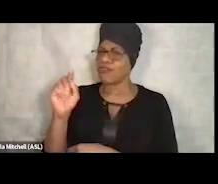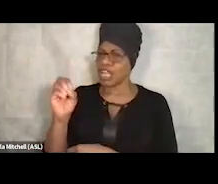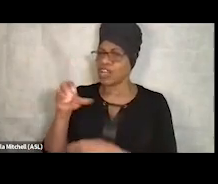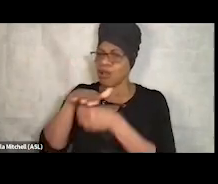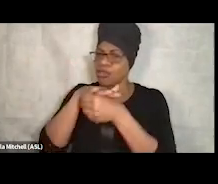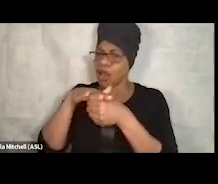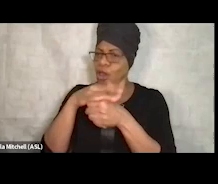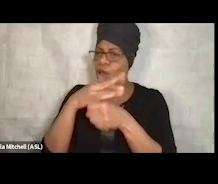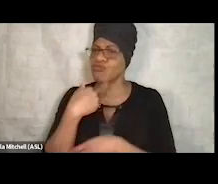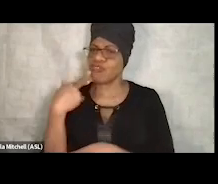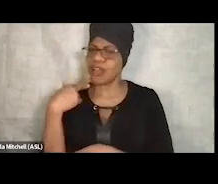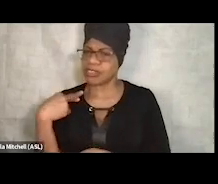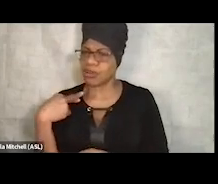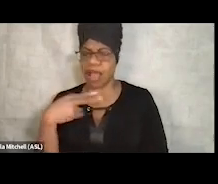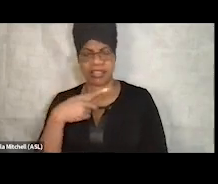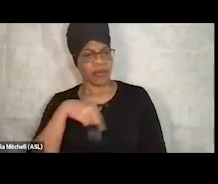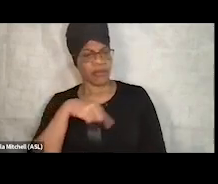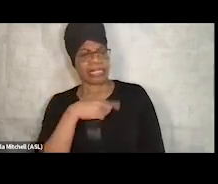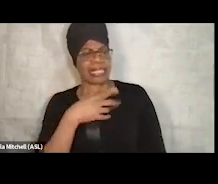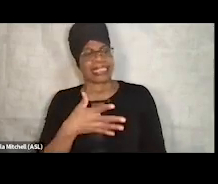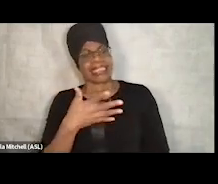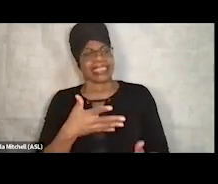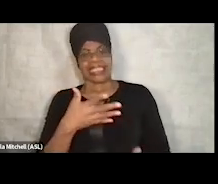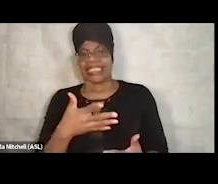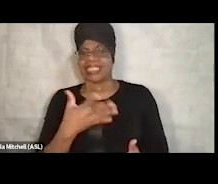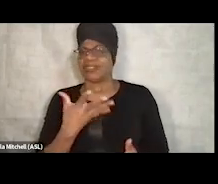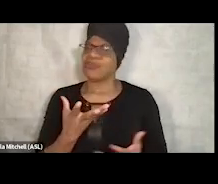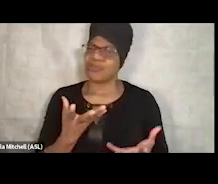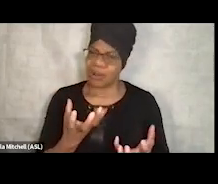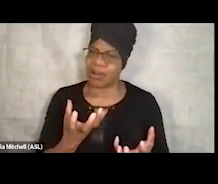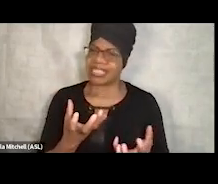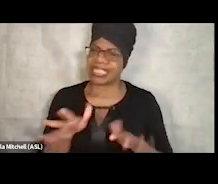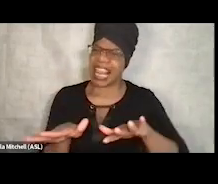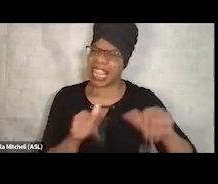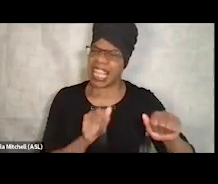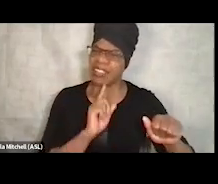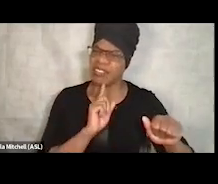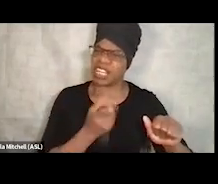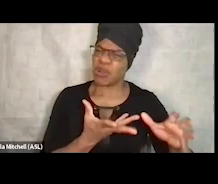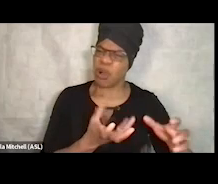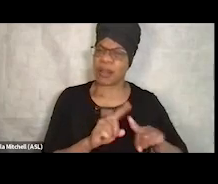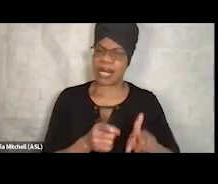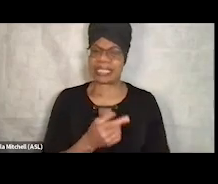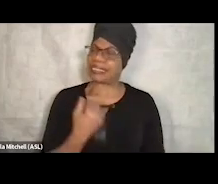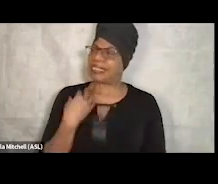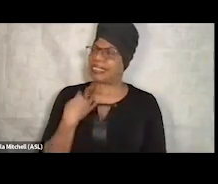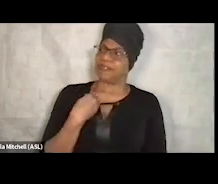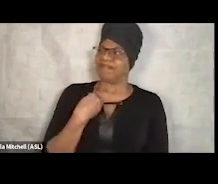And, you know, we were 50/50. We were dying to get out of there. And both of us kind of instinctively thought,